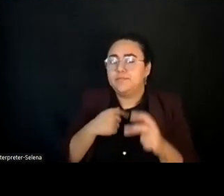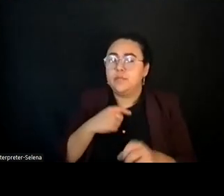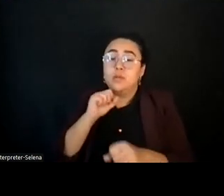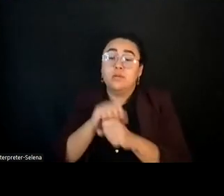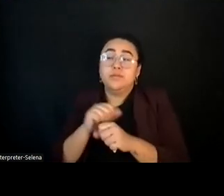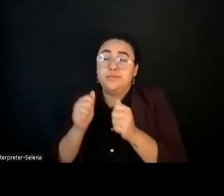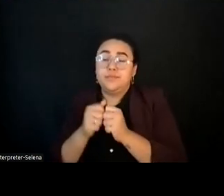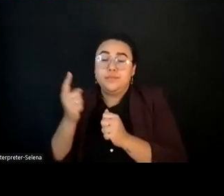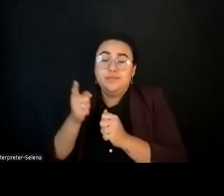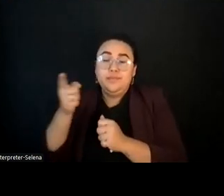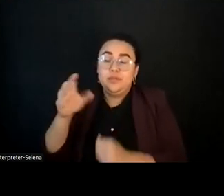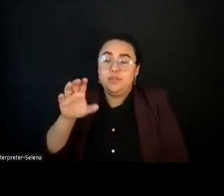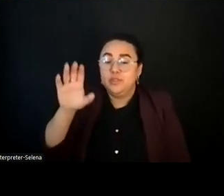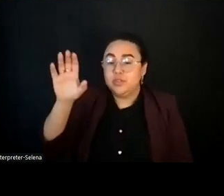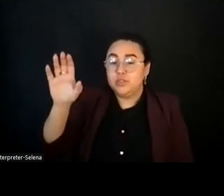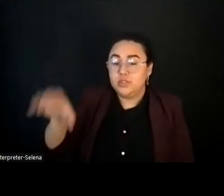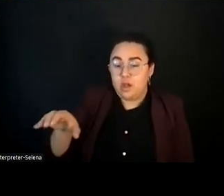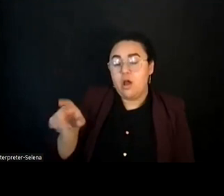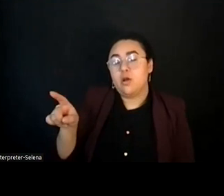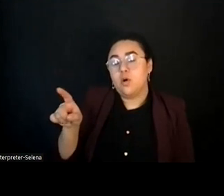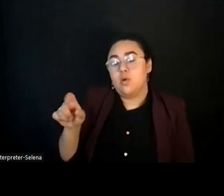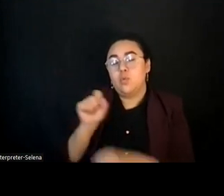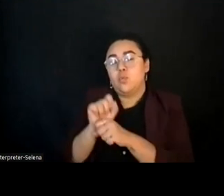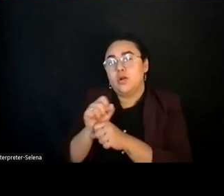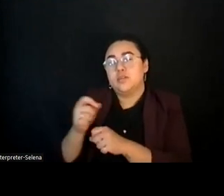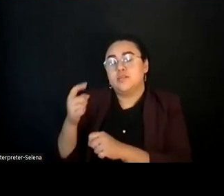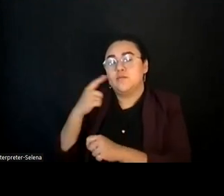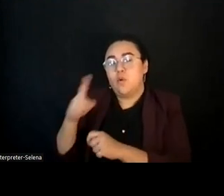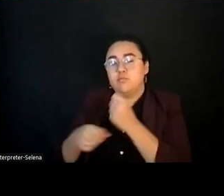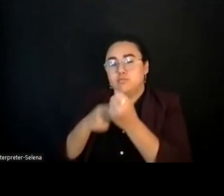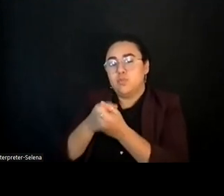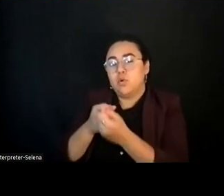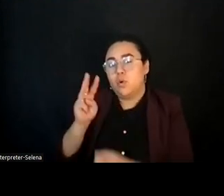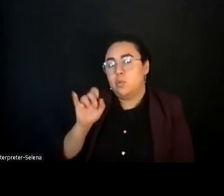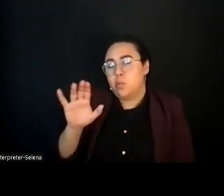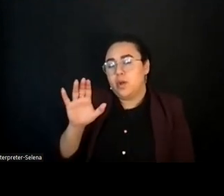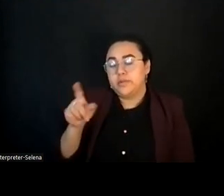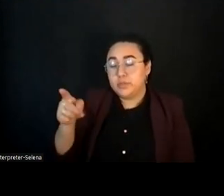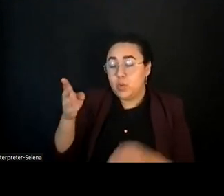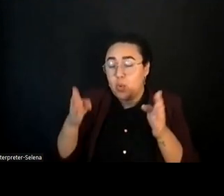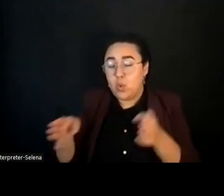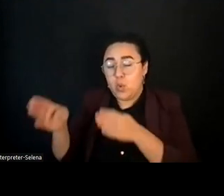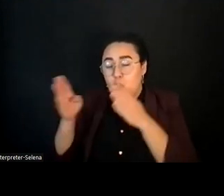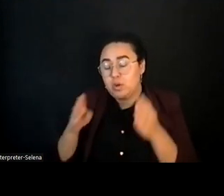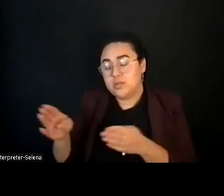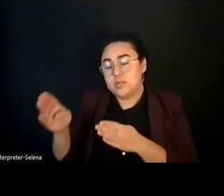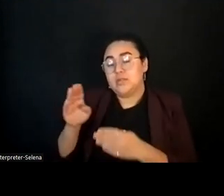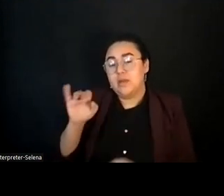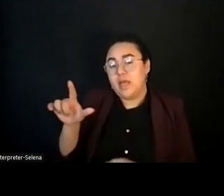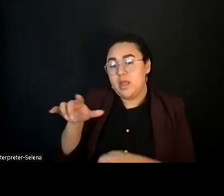I mean, I'm talking about D'Angelo, who works at the Worker Center, but he's organizing both in the Illinois area. And he's a good friend, good organizer.